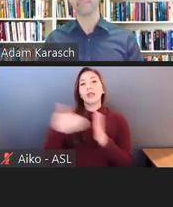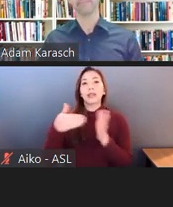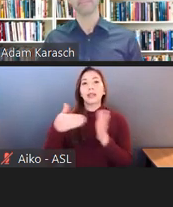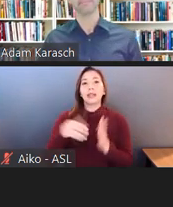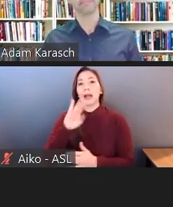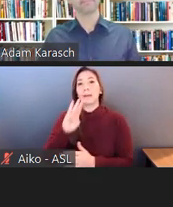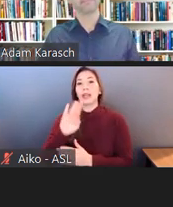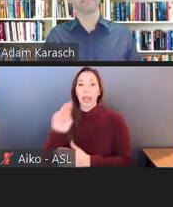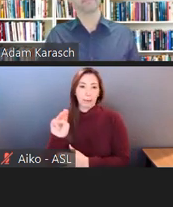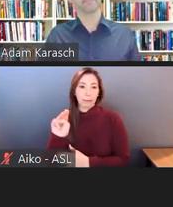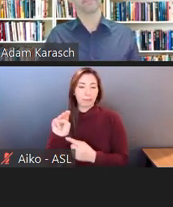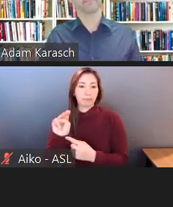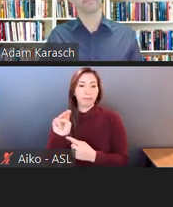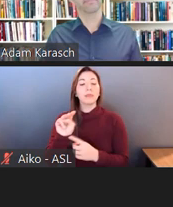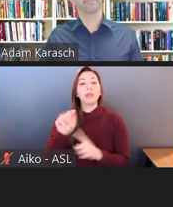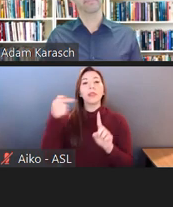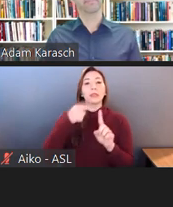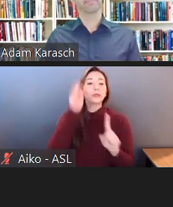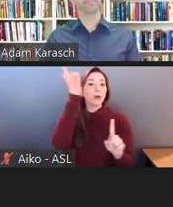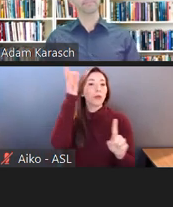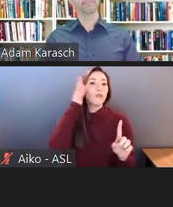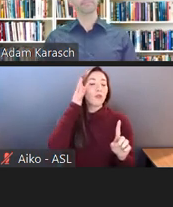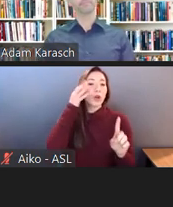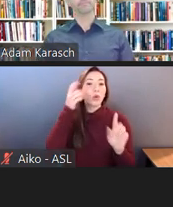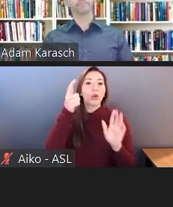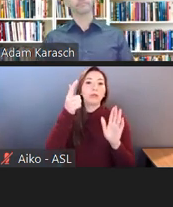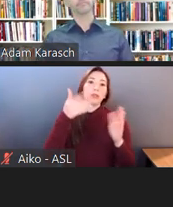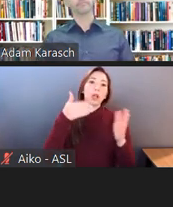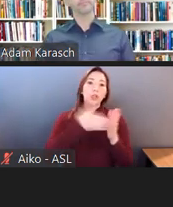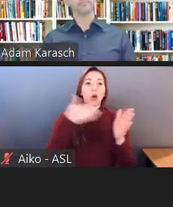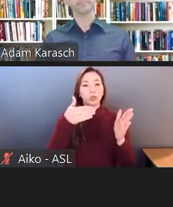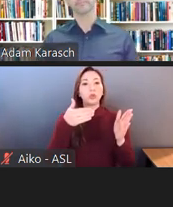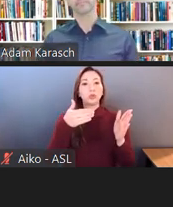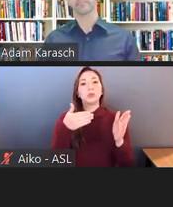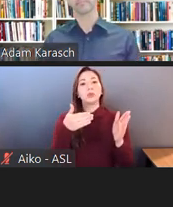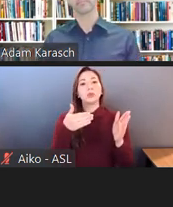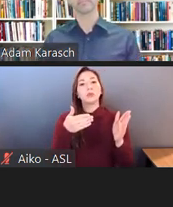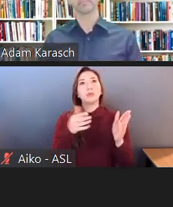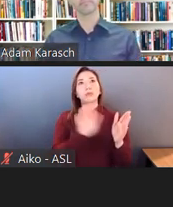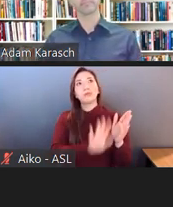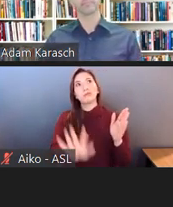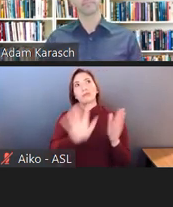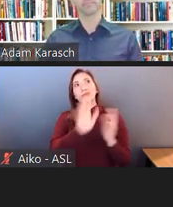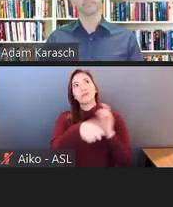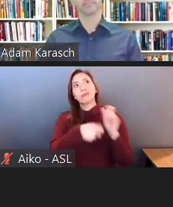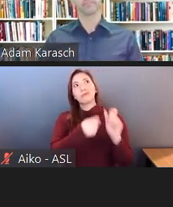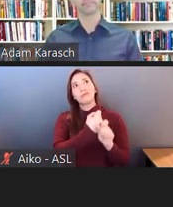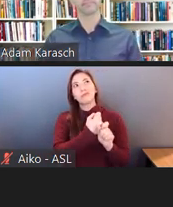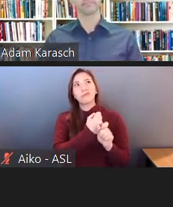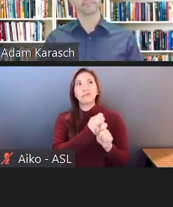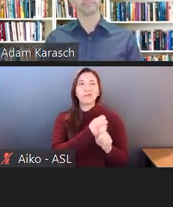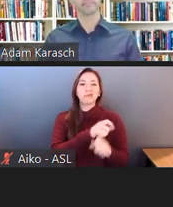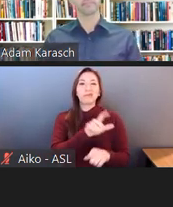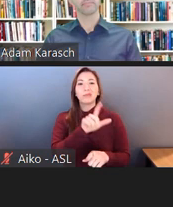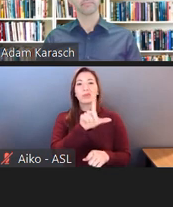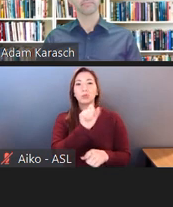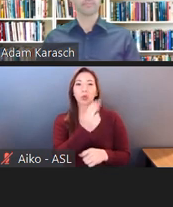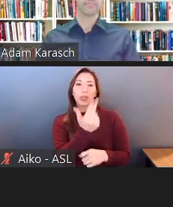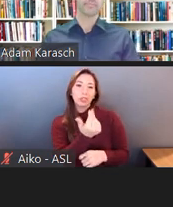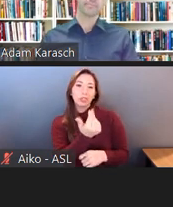This was a federal lawsuit filed around 2013, 2014,